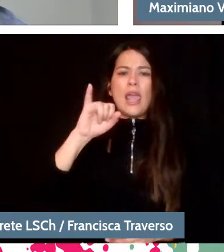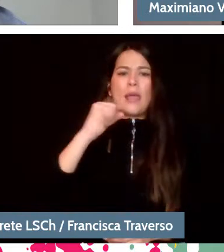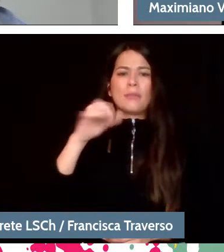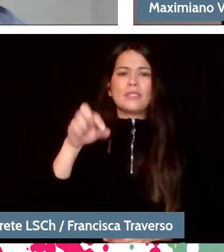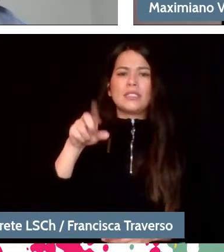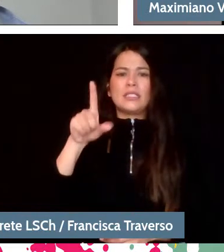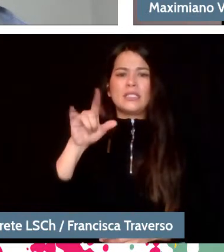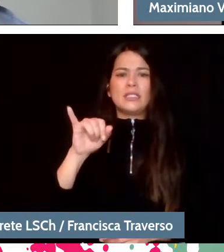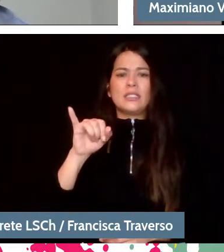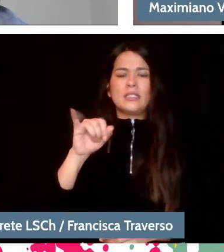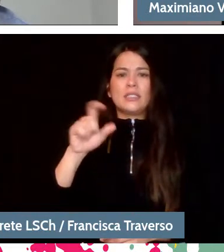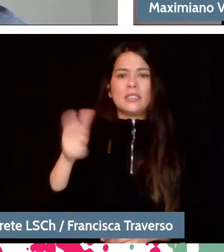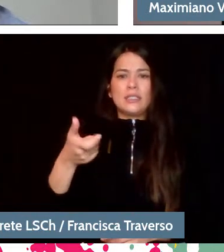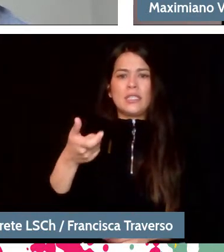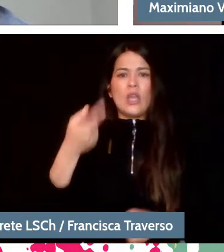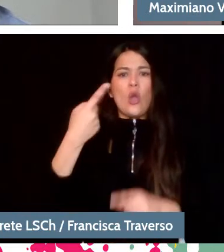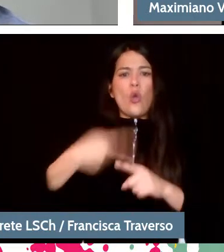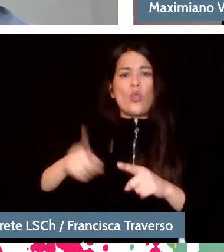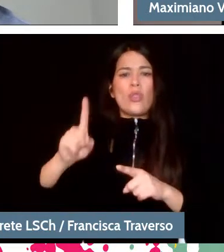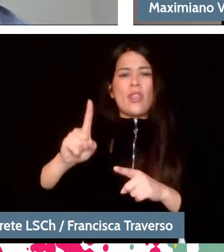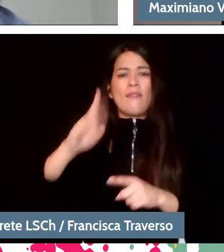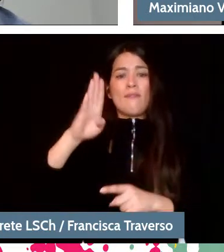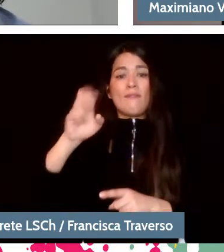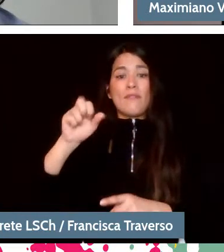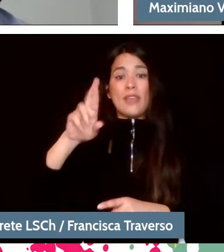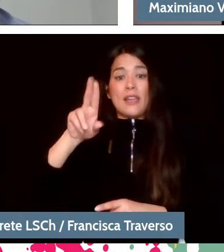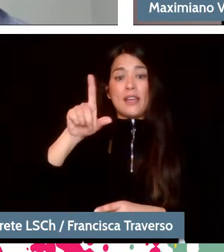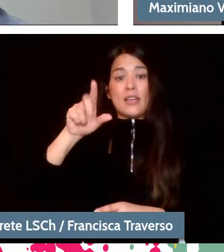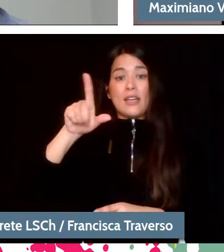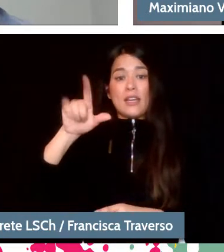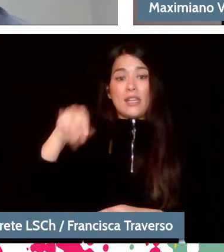But Berlin not always, Berlin at the time of Furtwängler and Karajan,